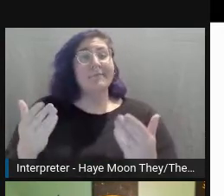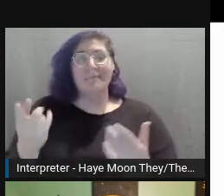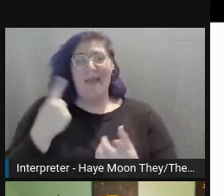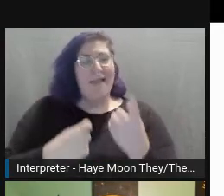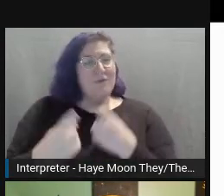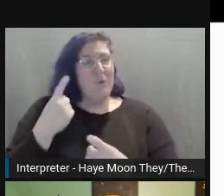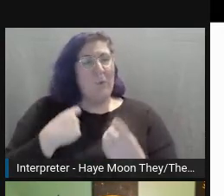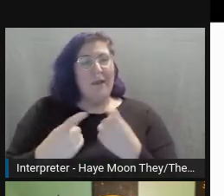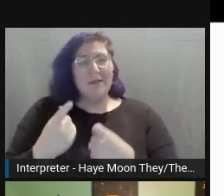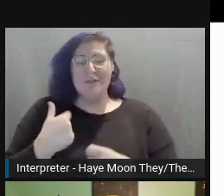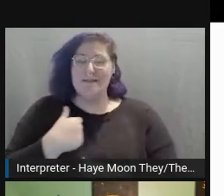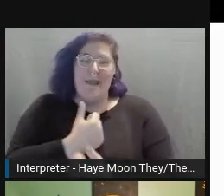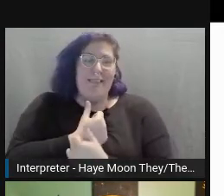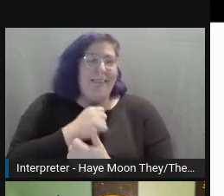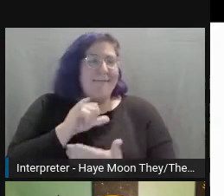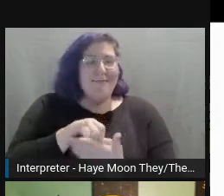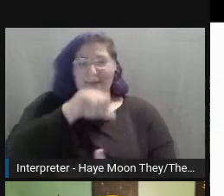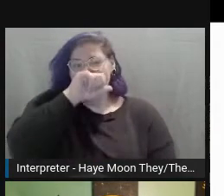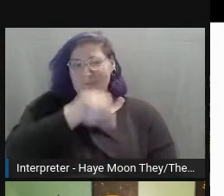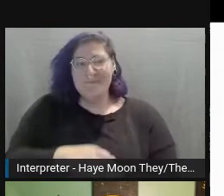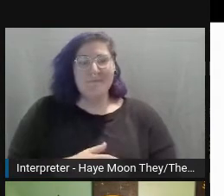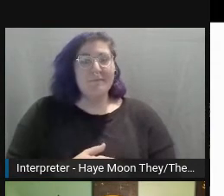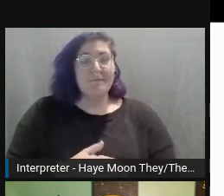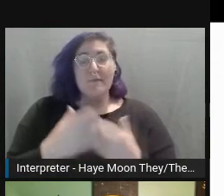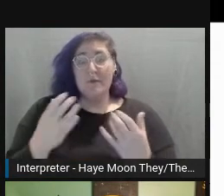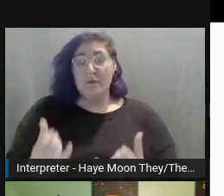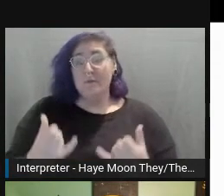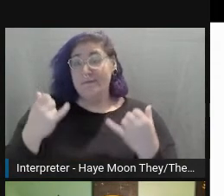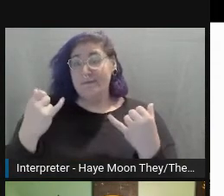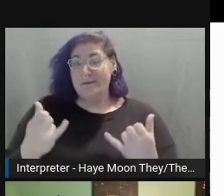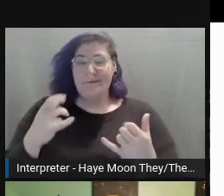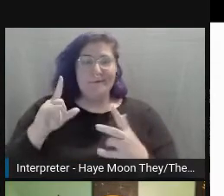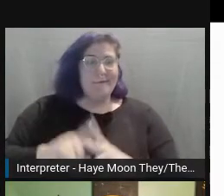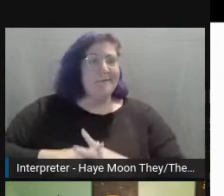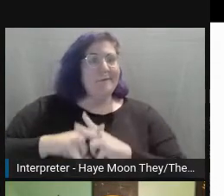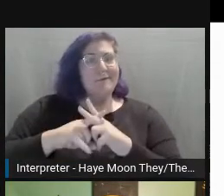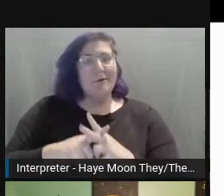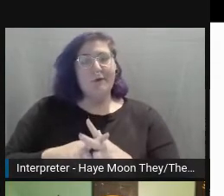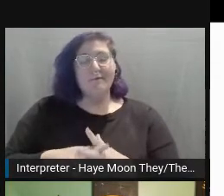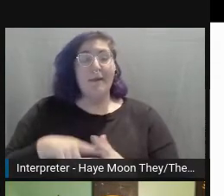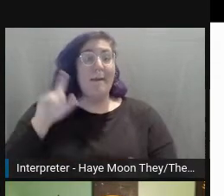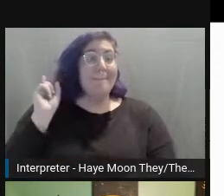I always love that. I'm going to jump right in here. Meet me, Bela.